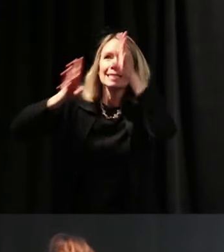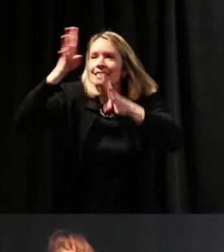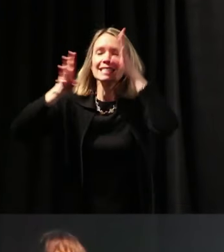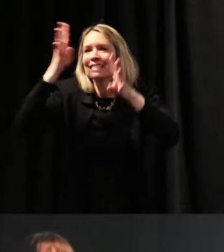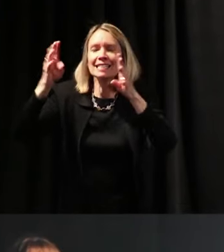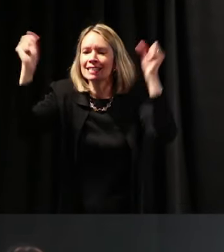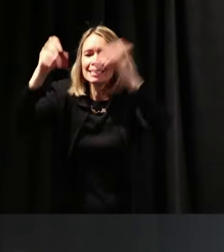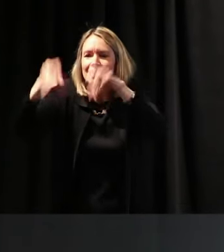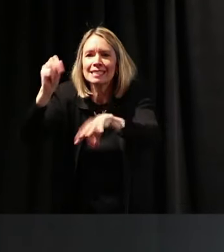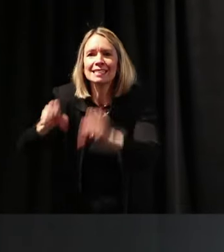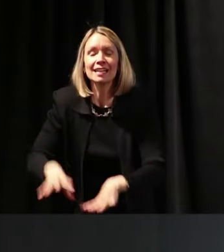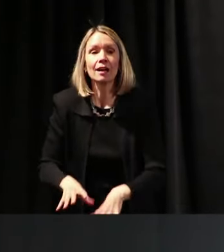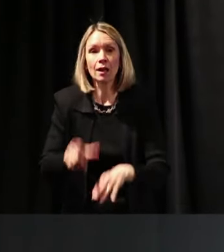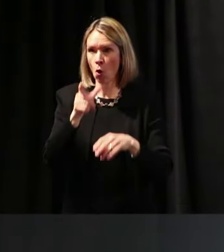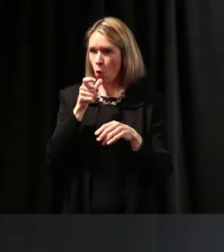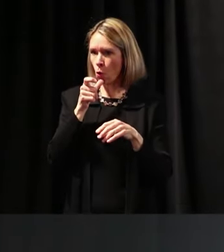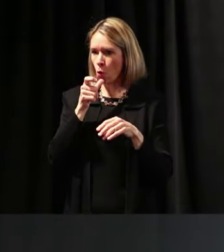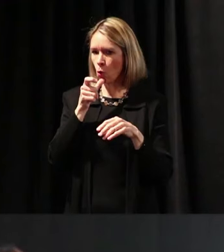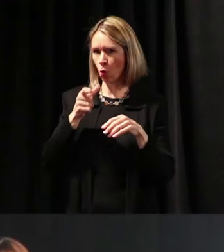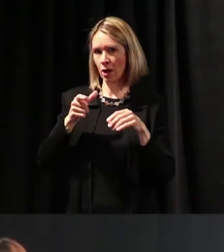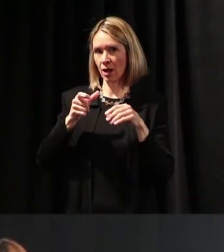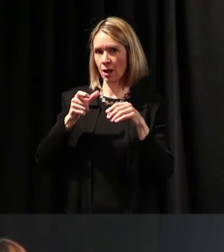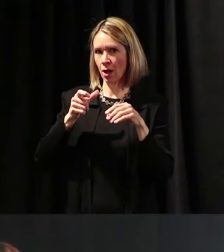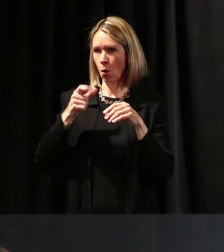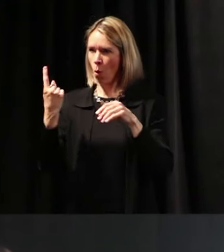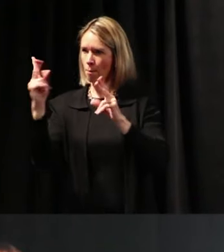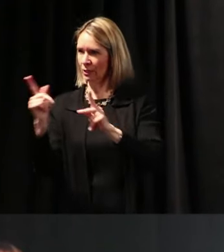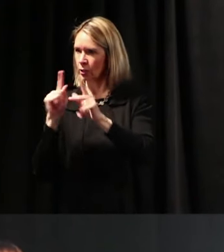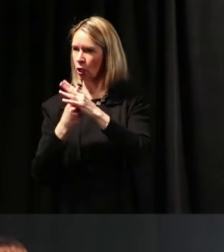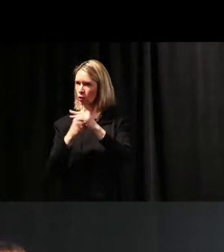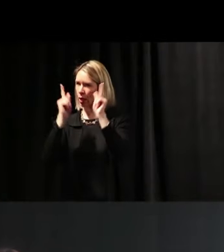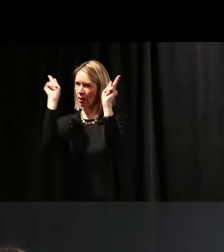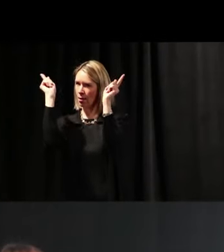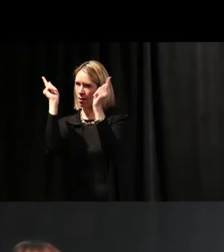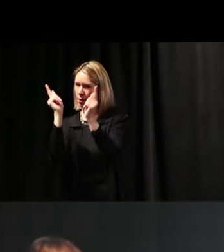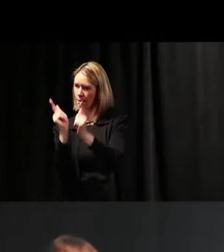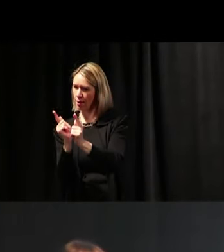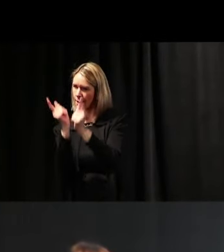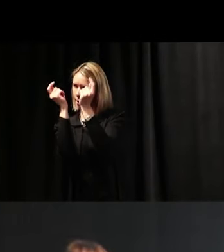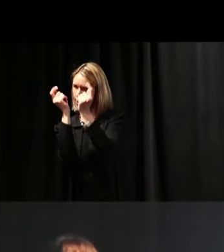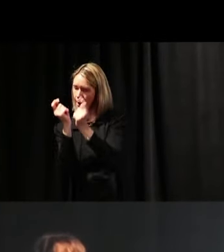with all these ideas and who's the one that's able to start nailing them down so you have a plan? Who's the one who's organized?